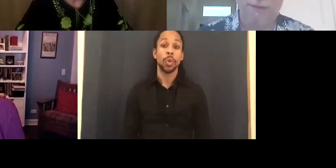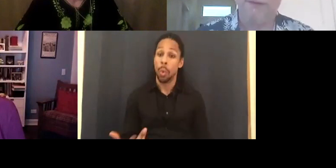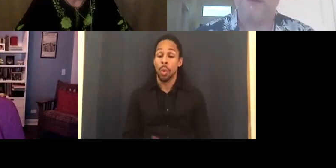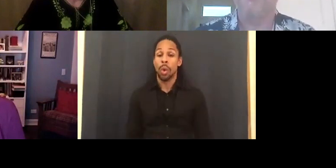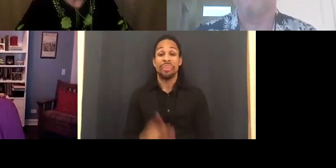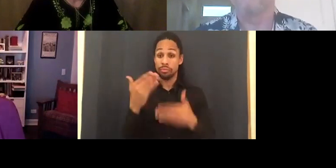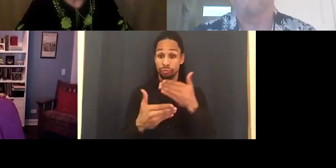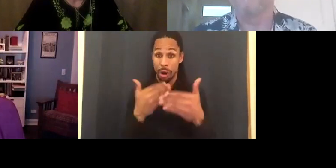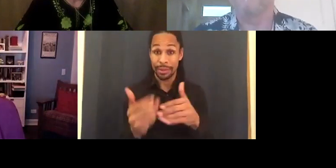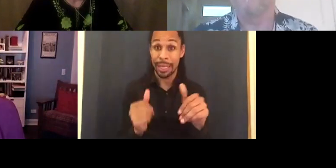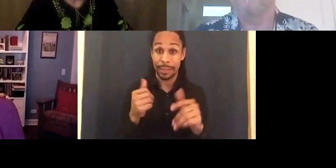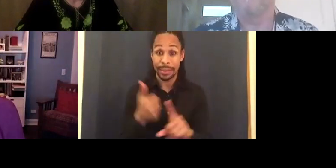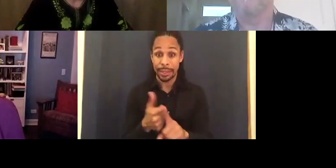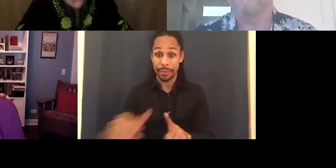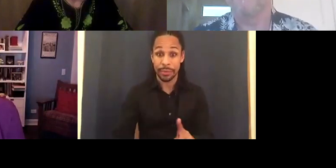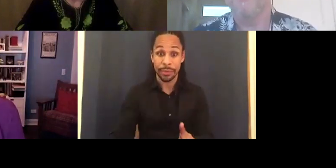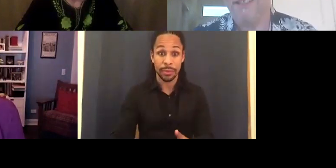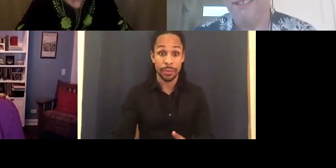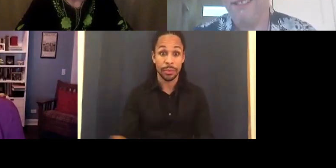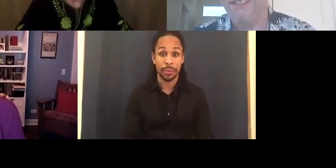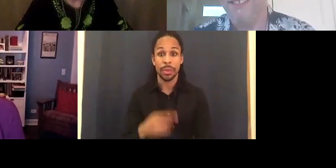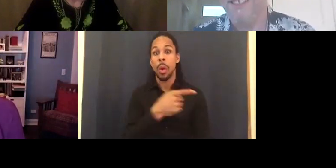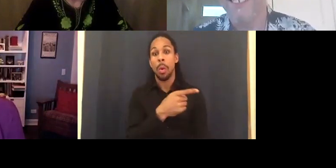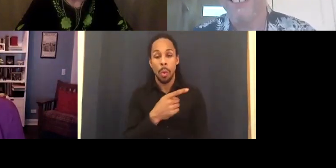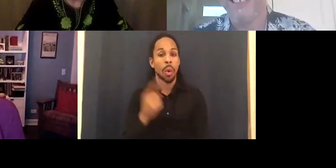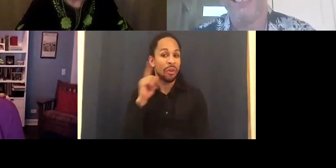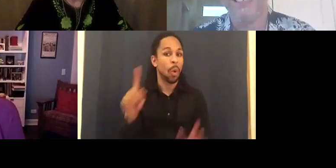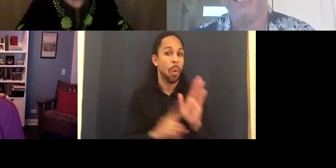I'm so sorry. (Phone is ringing)